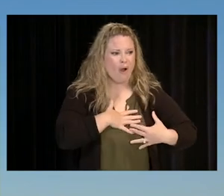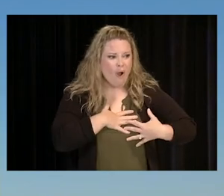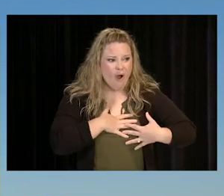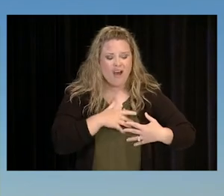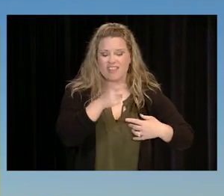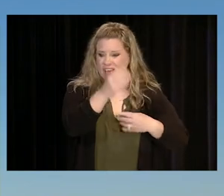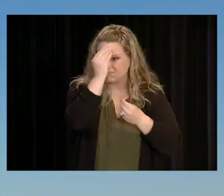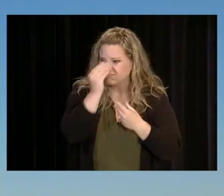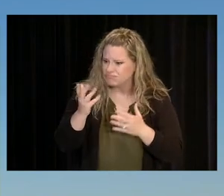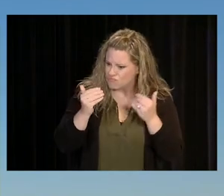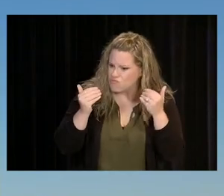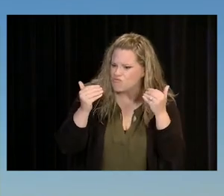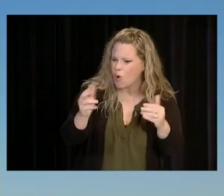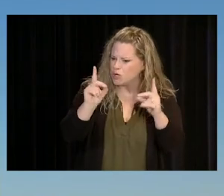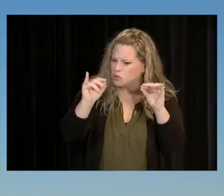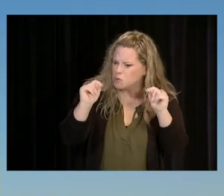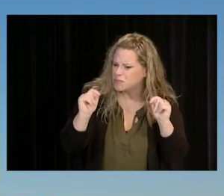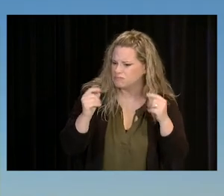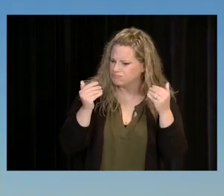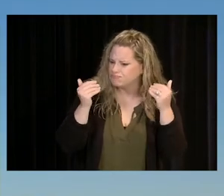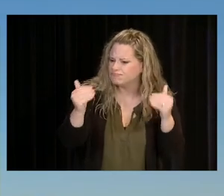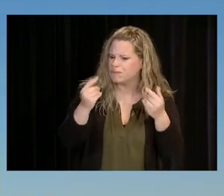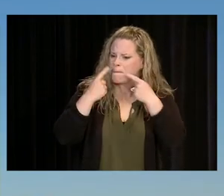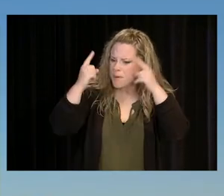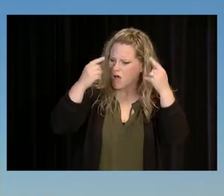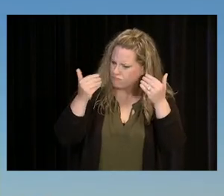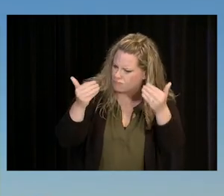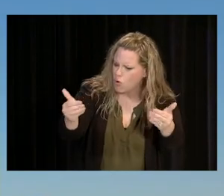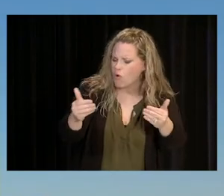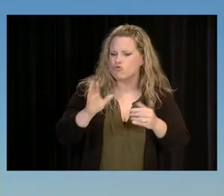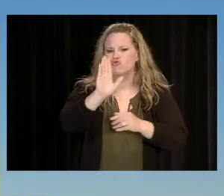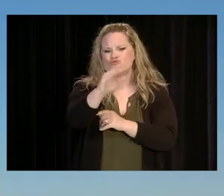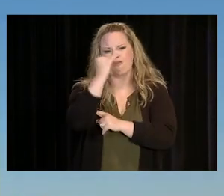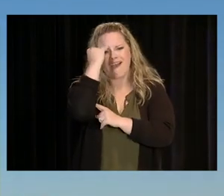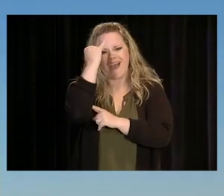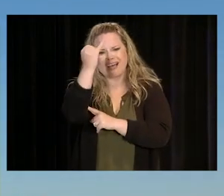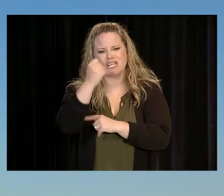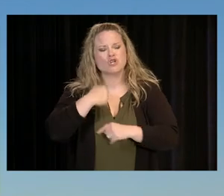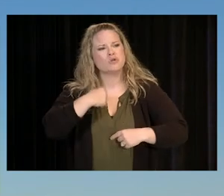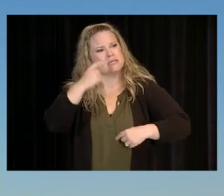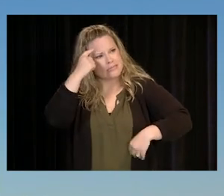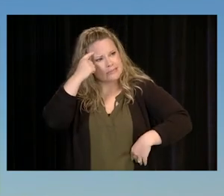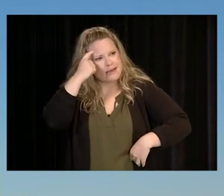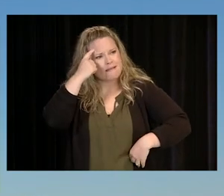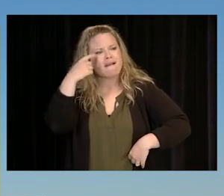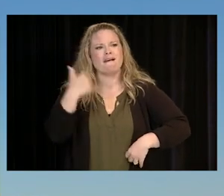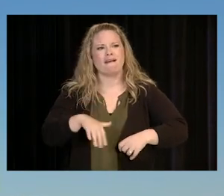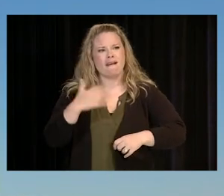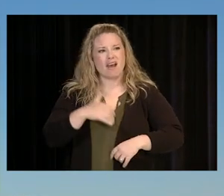ABOUT AND THEY LOVE IT. AND THEY TELL YOU, "YOU GOTTA DO IT. YOU GOTTA GO FOR IT". THAT ONE IDEA THAT YOU LOOK UP ONLINE